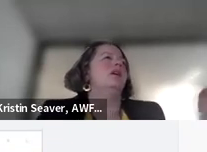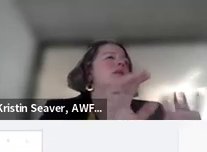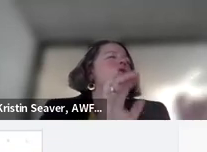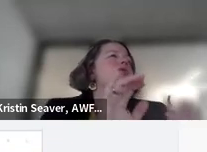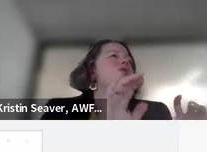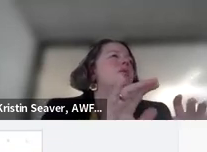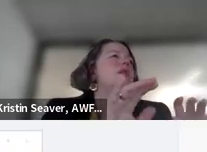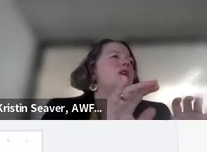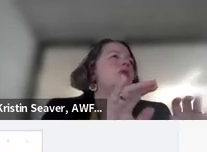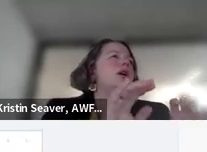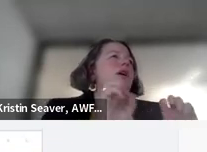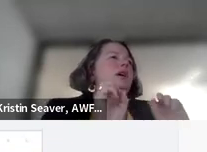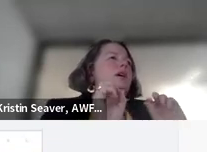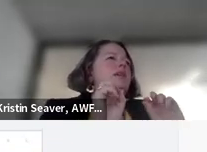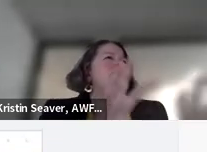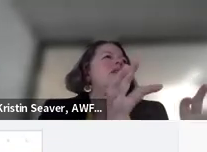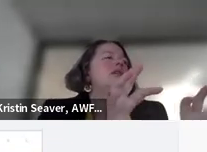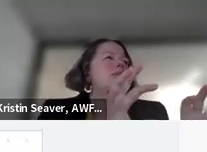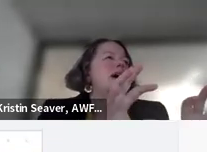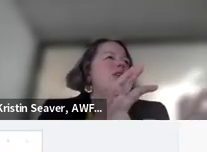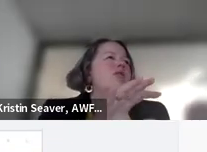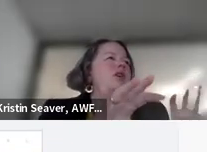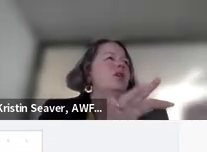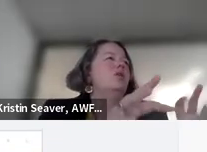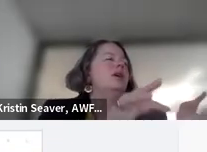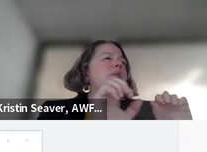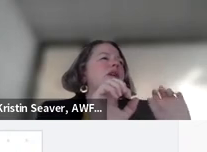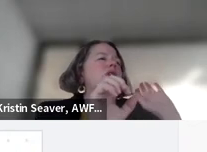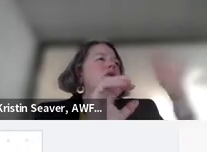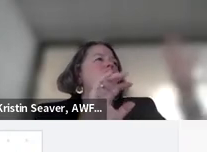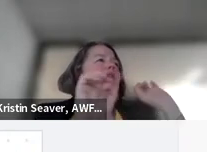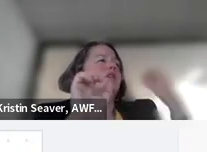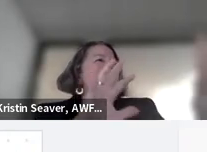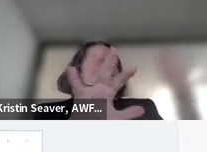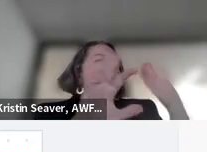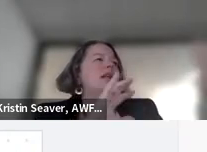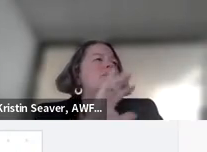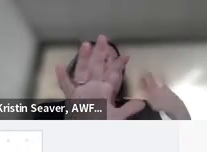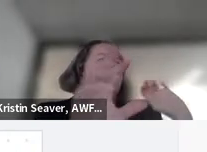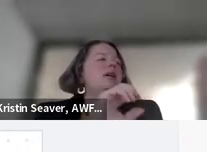So the person doing the coding is to the master of the coating, but the copilot would come